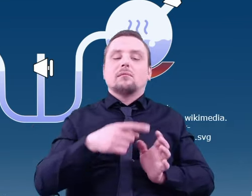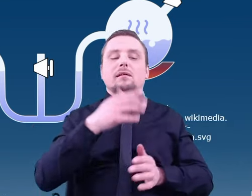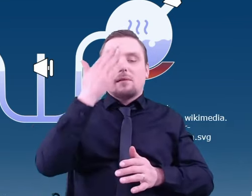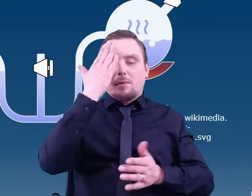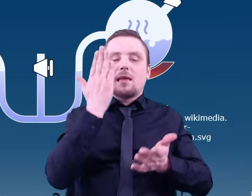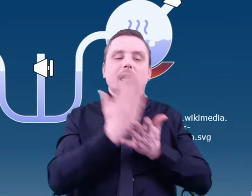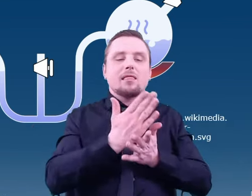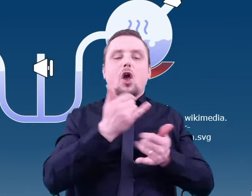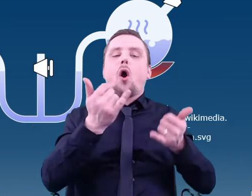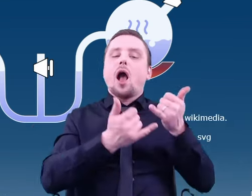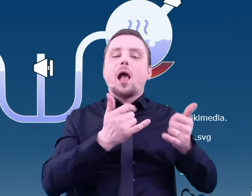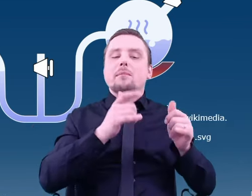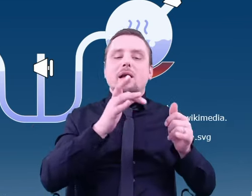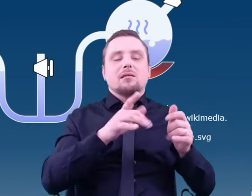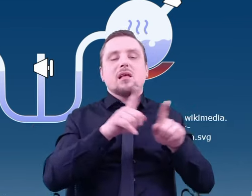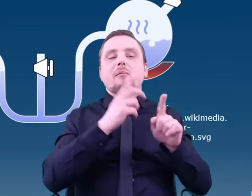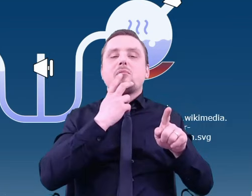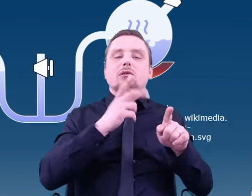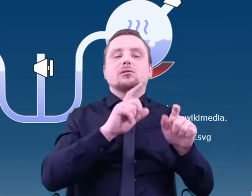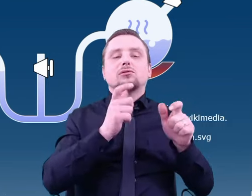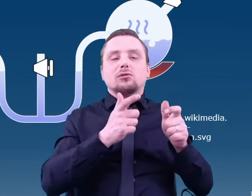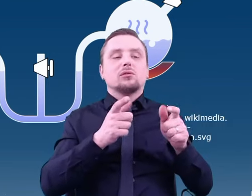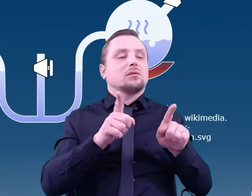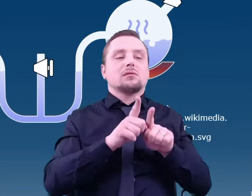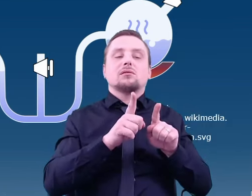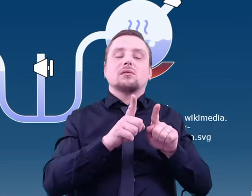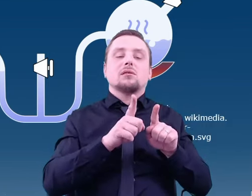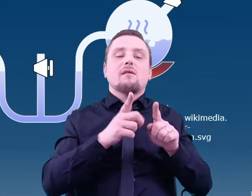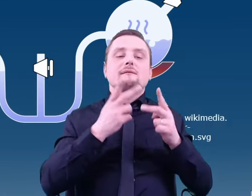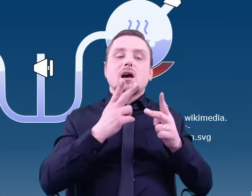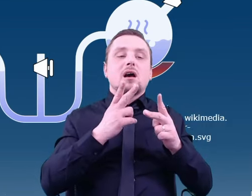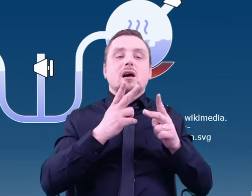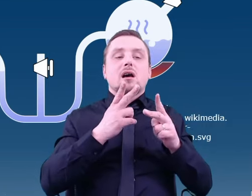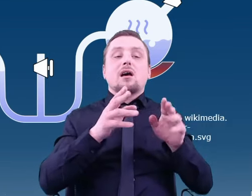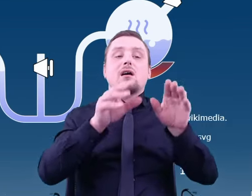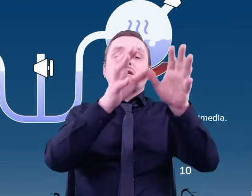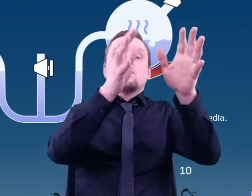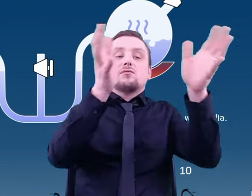but also that the experiment itself was done in glass. When the same experiment was done in Teflon containers,